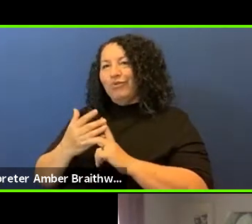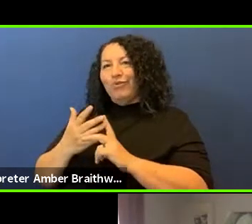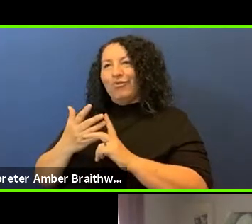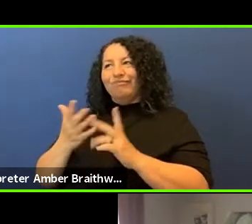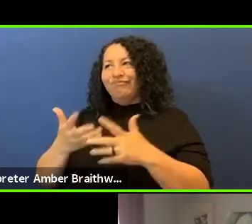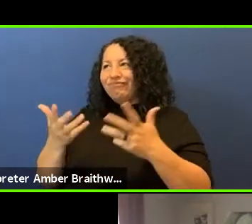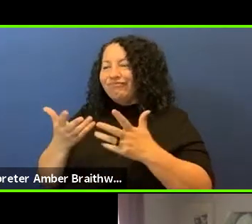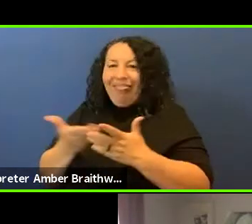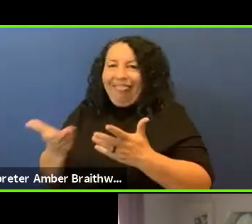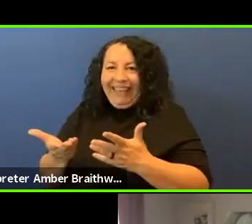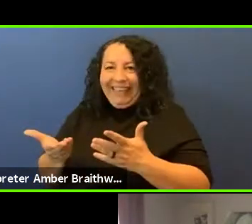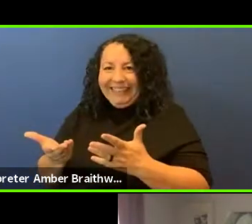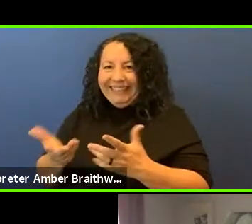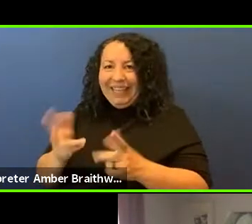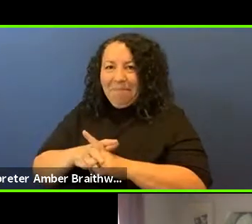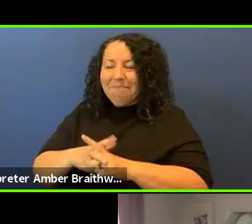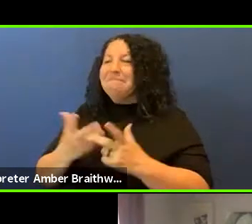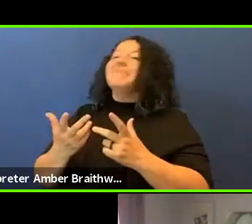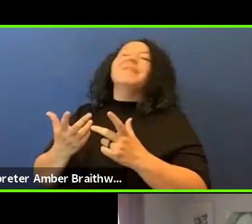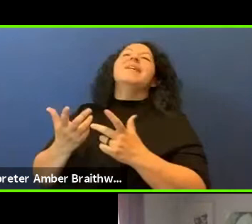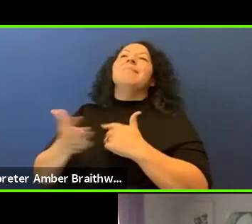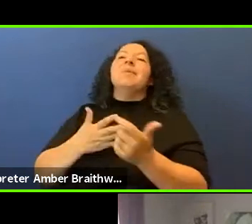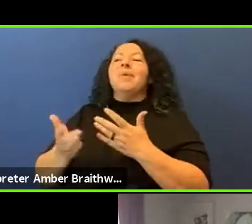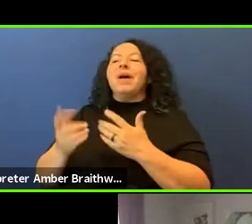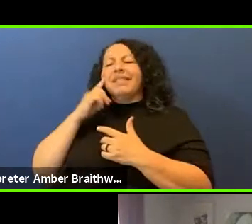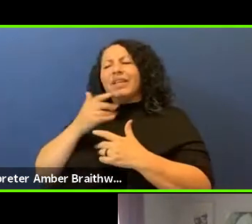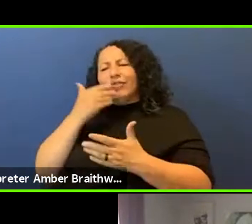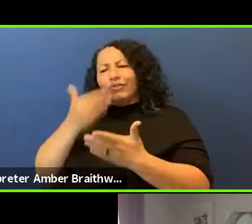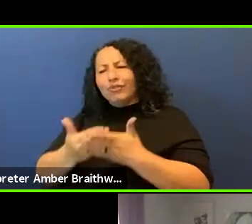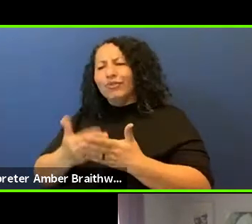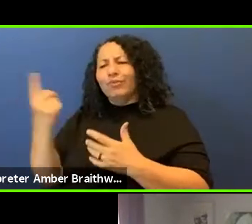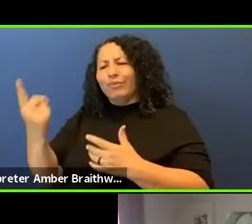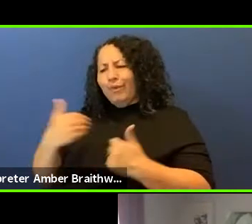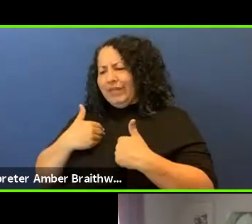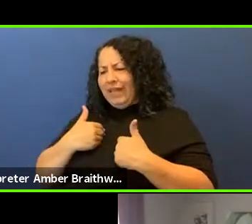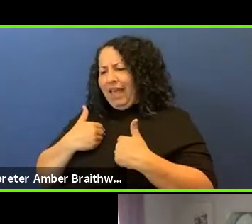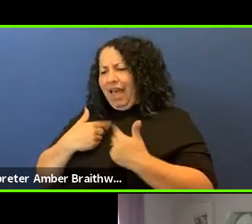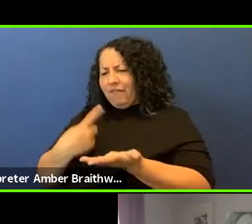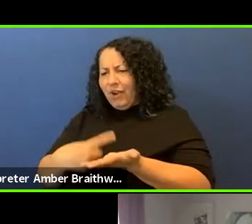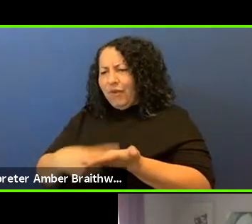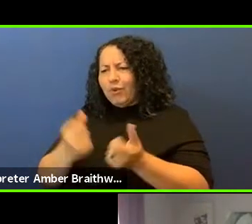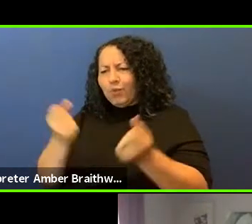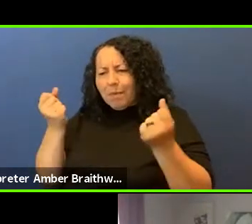I think it's good to always have a conversation with many people,